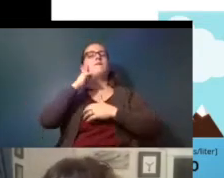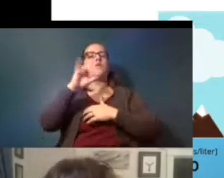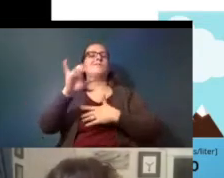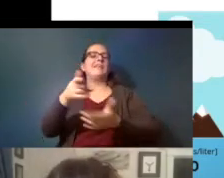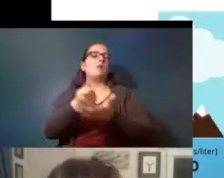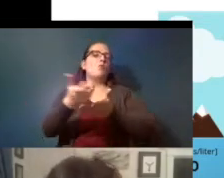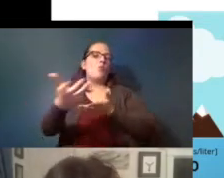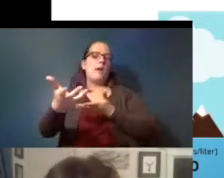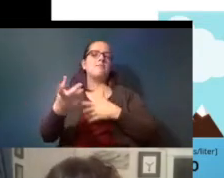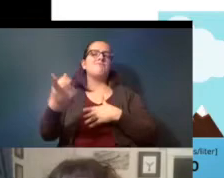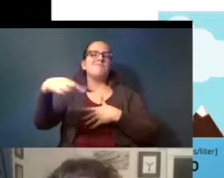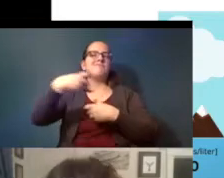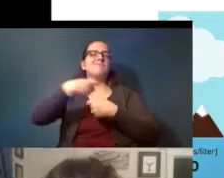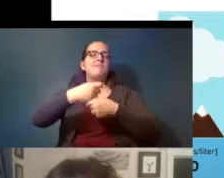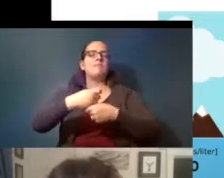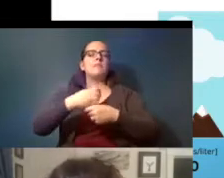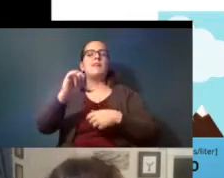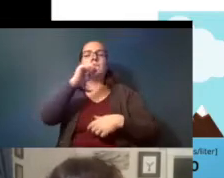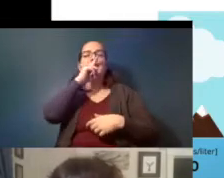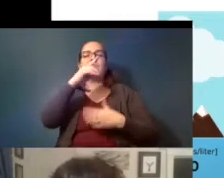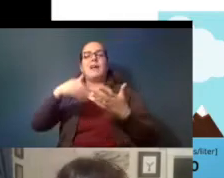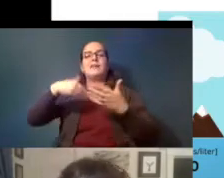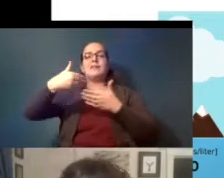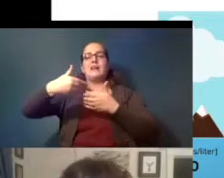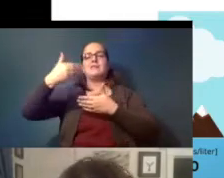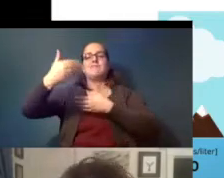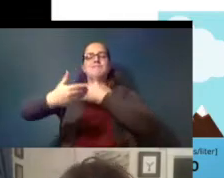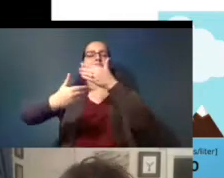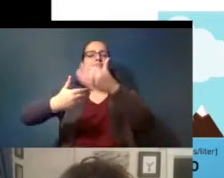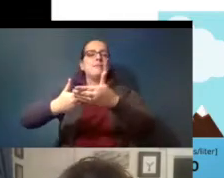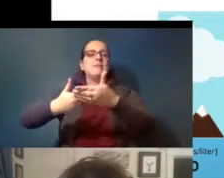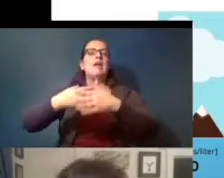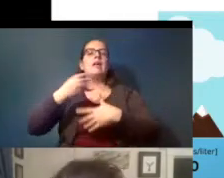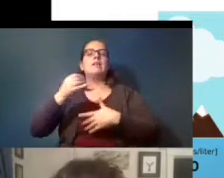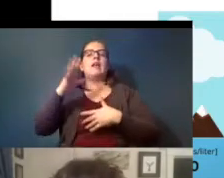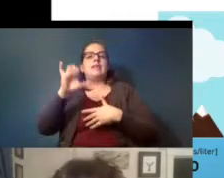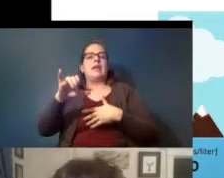that they're producing that's really the next step and that's that type of legislation has